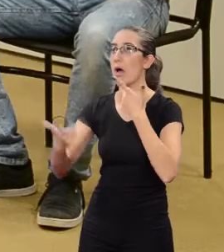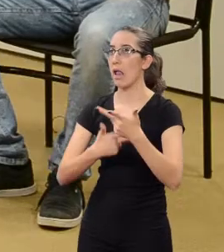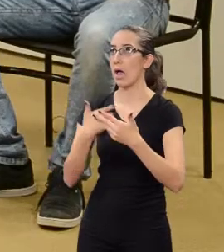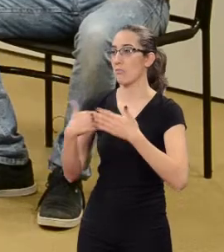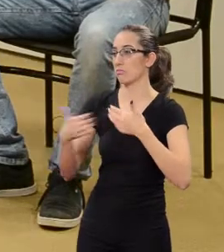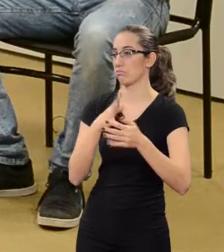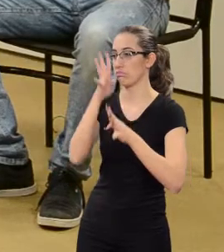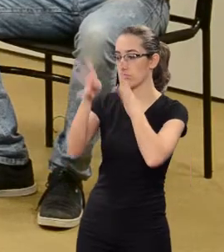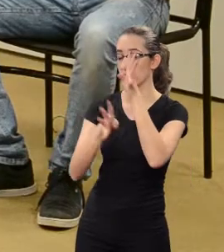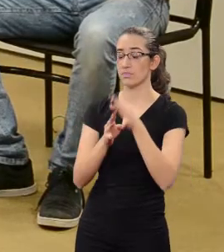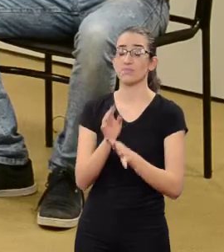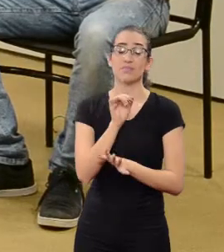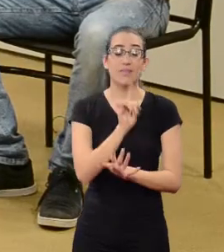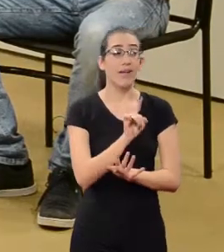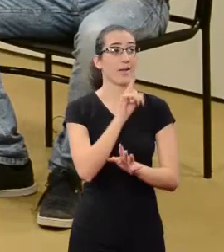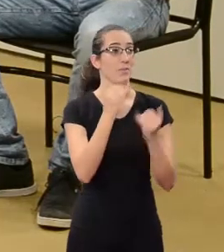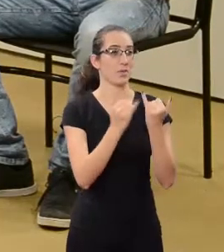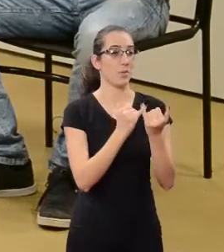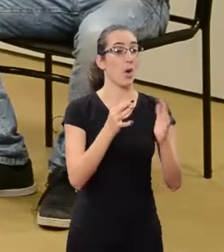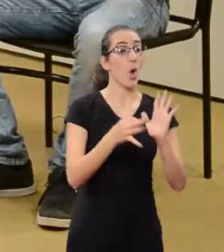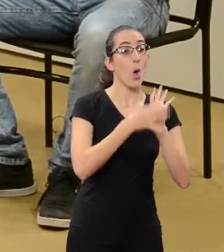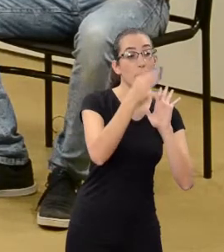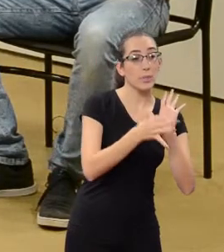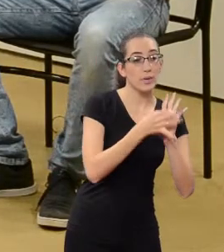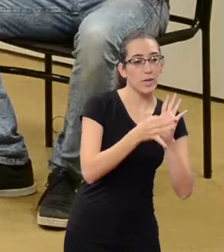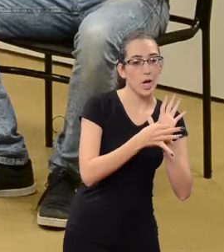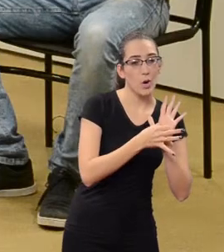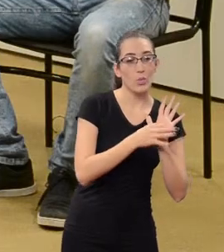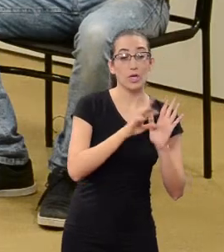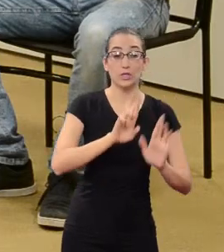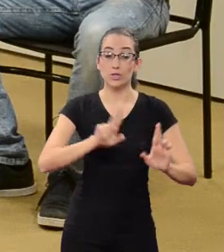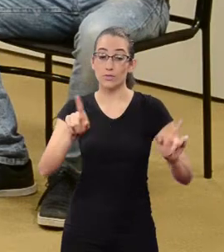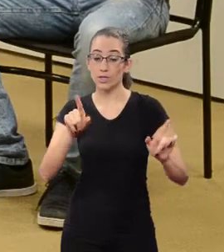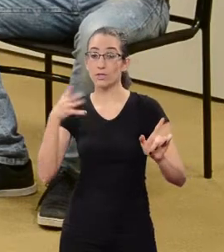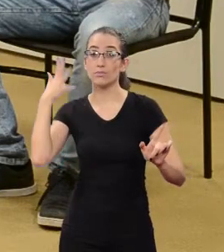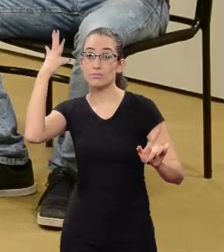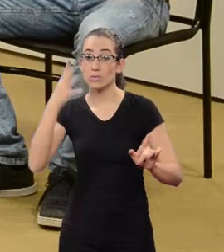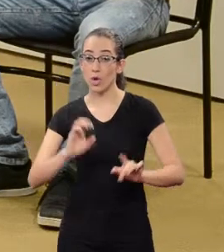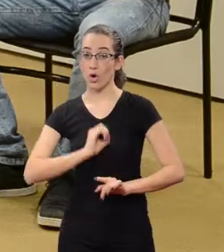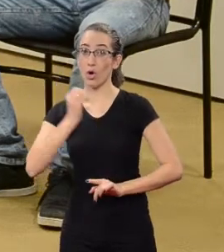People misconstrue the fact of having an opinion and the hate speech.